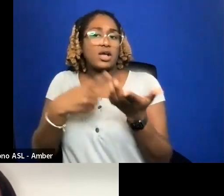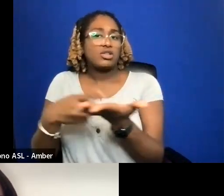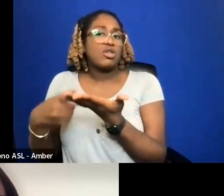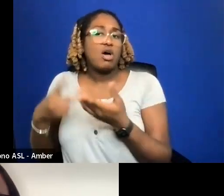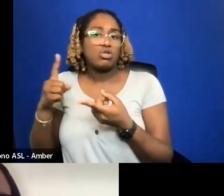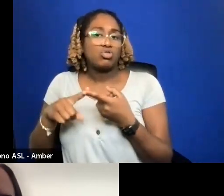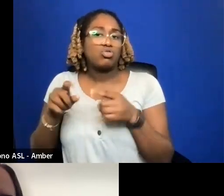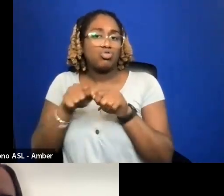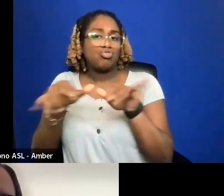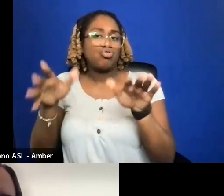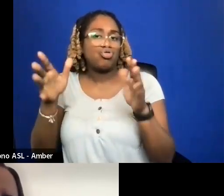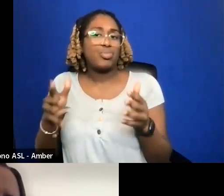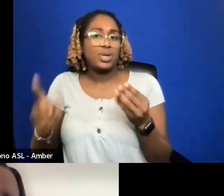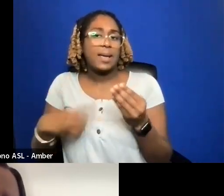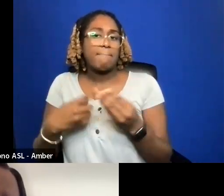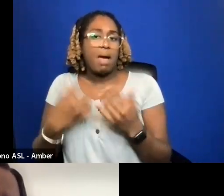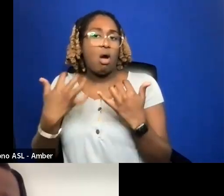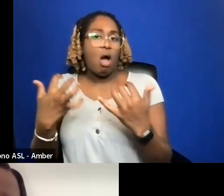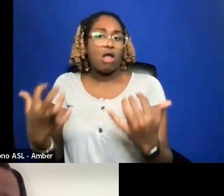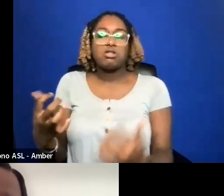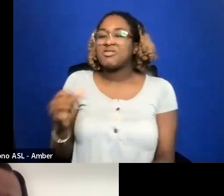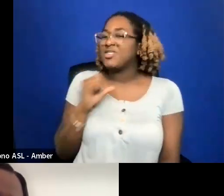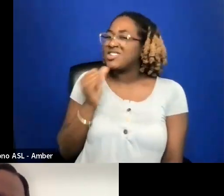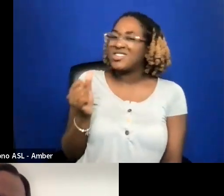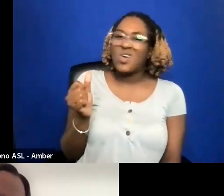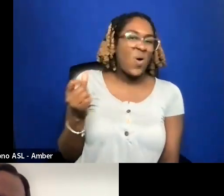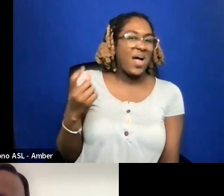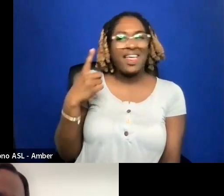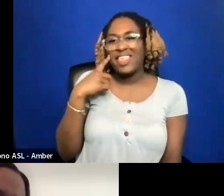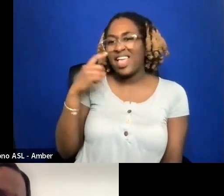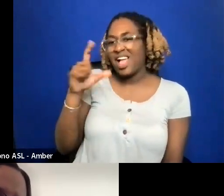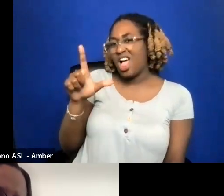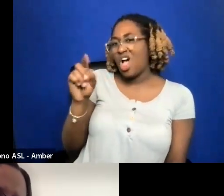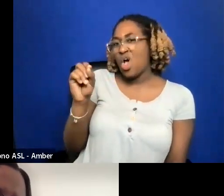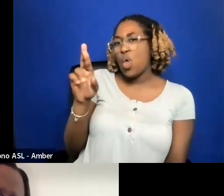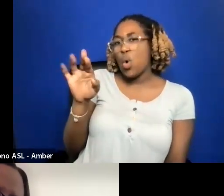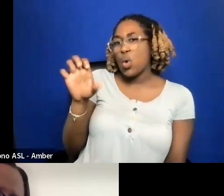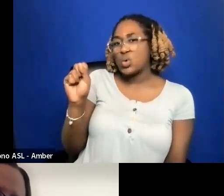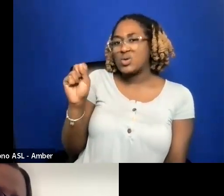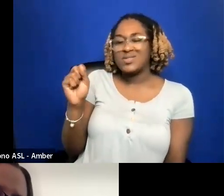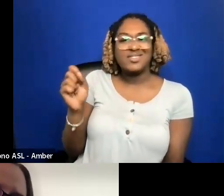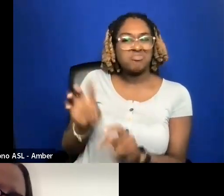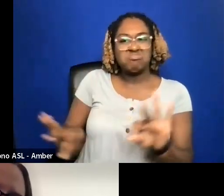I DON'T THINK THE LAURELS MATTER TO DISTRIBUTORS.